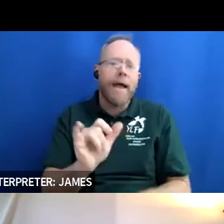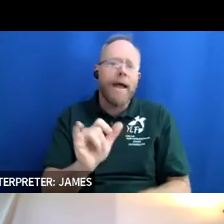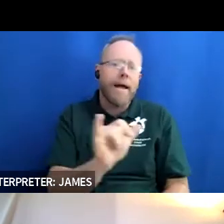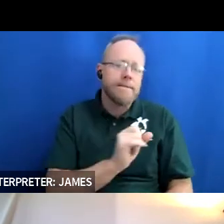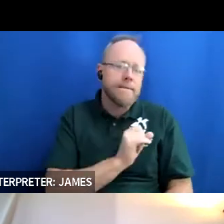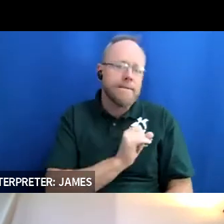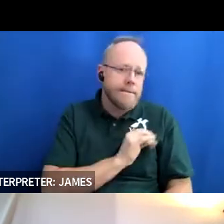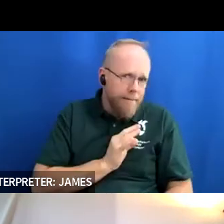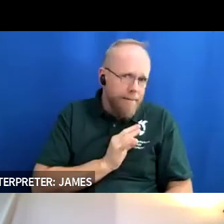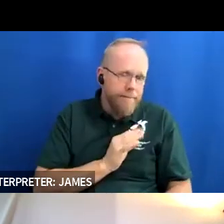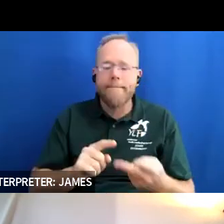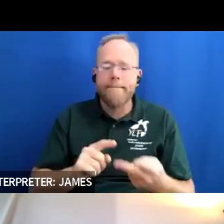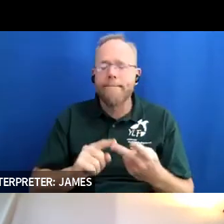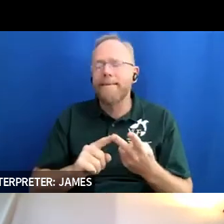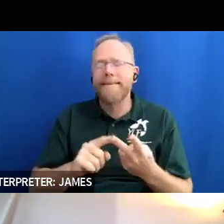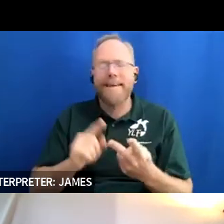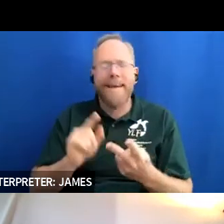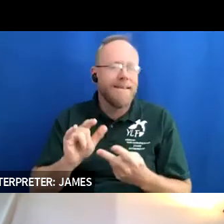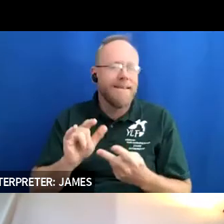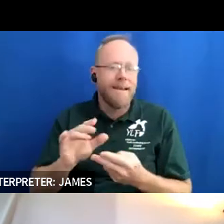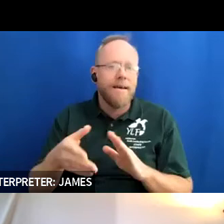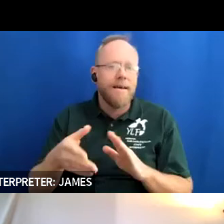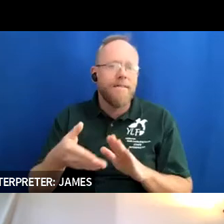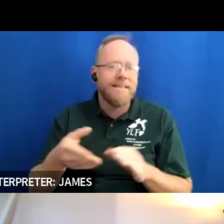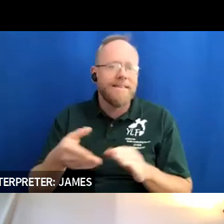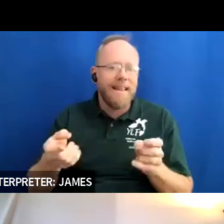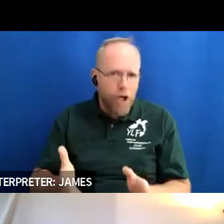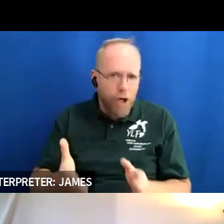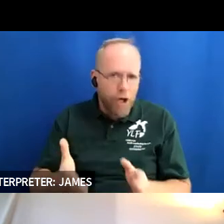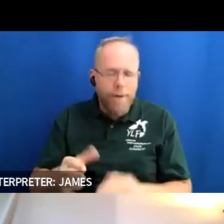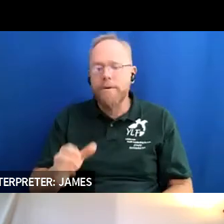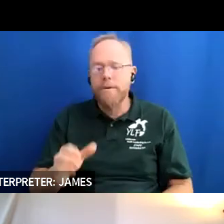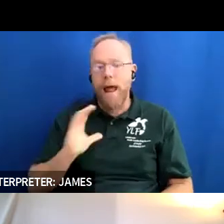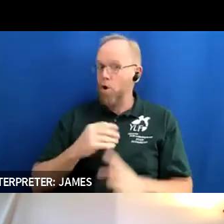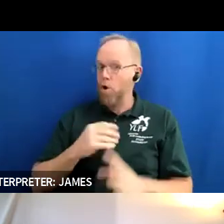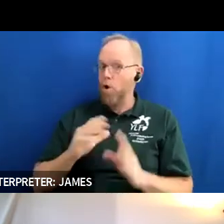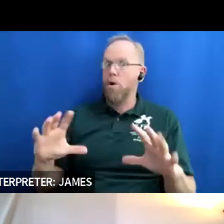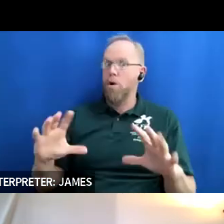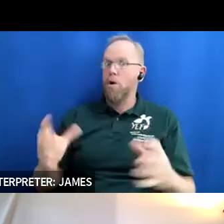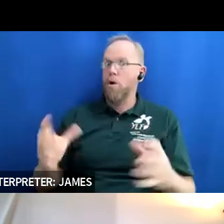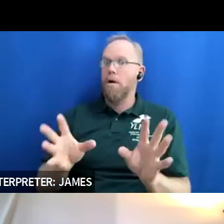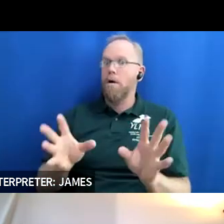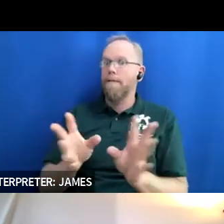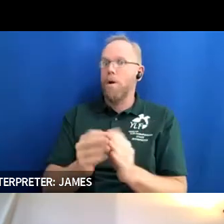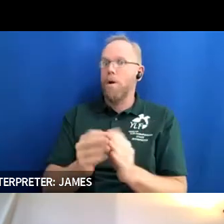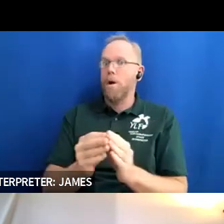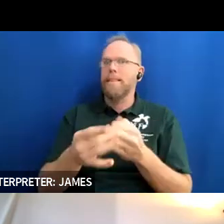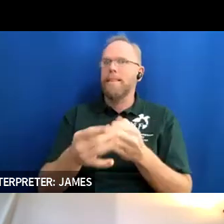for our reform um it's led me led to very awesome opportunities i recently got to go to alaska